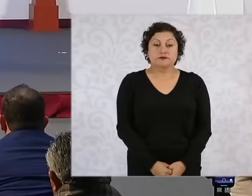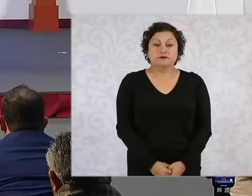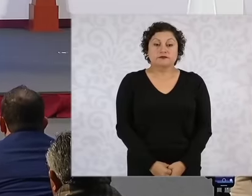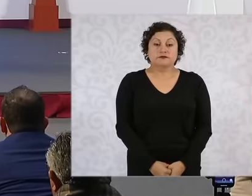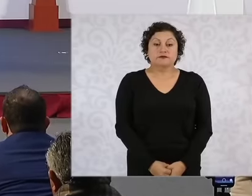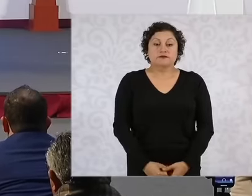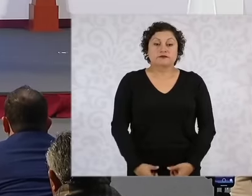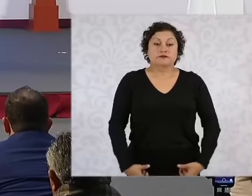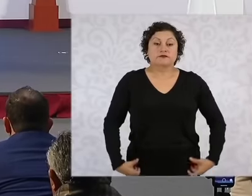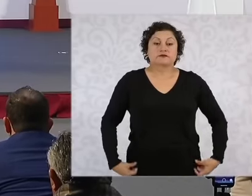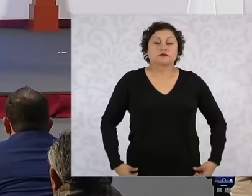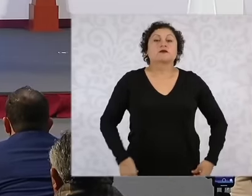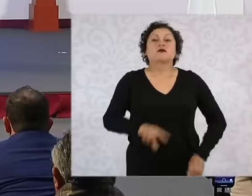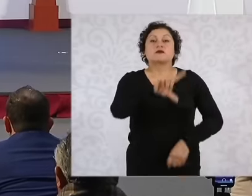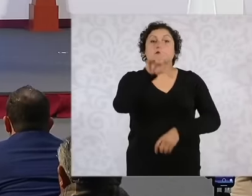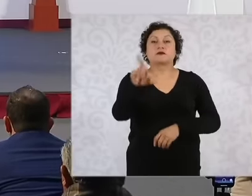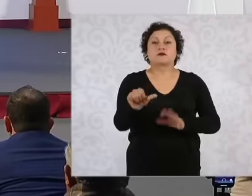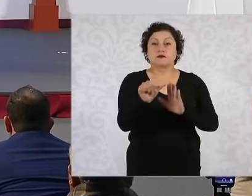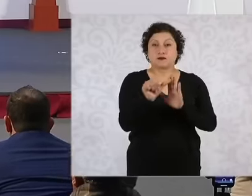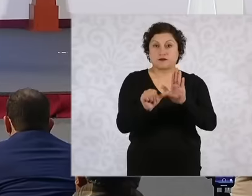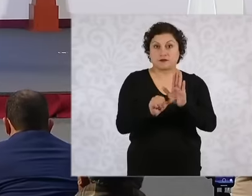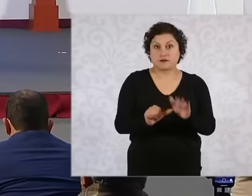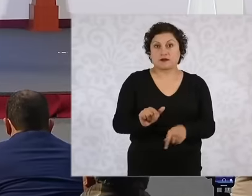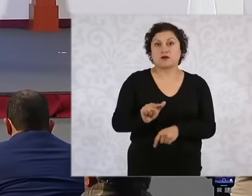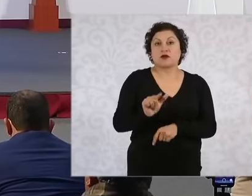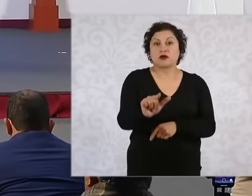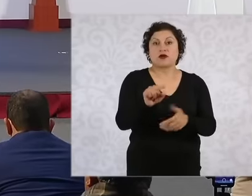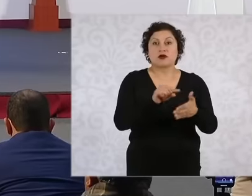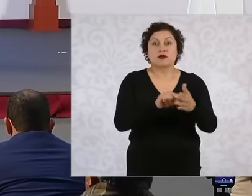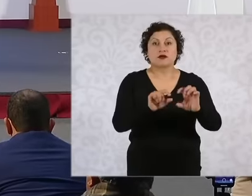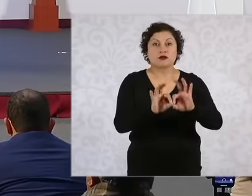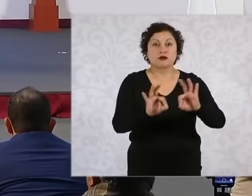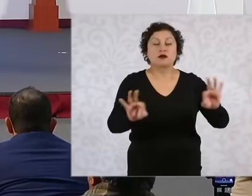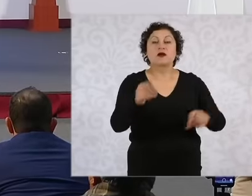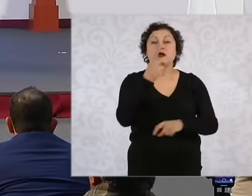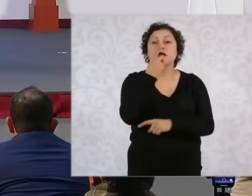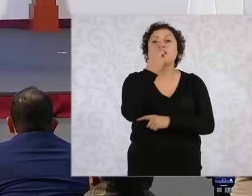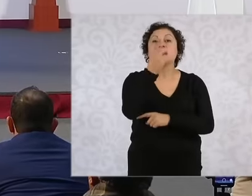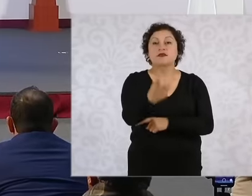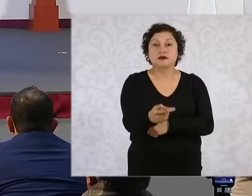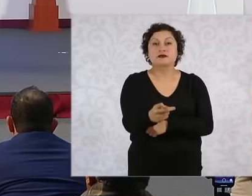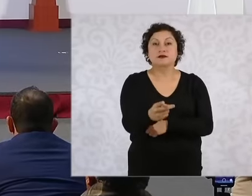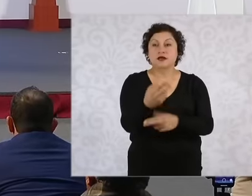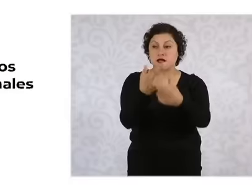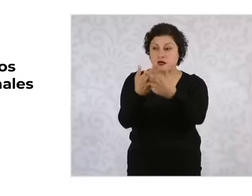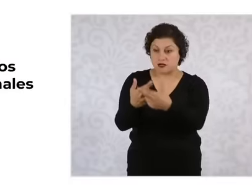article 17 when there are excess deputies To distribute after applying the